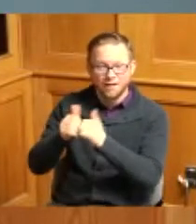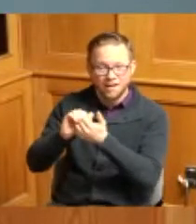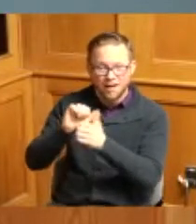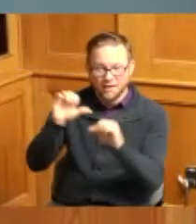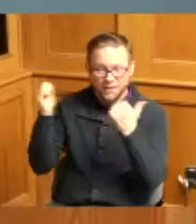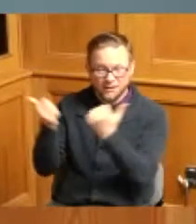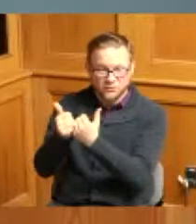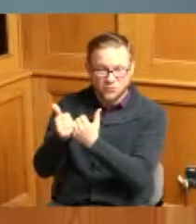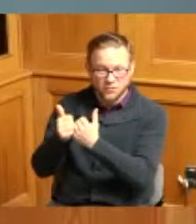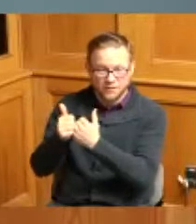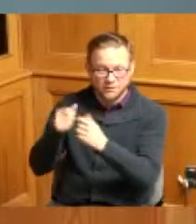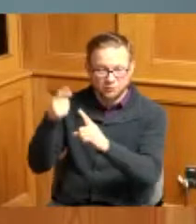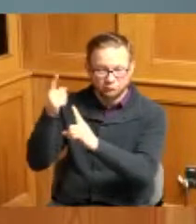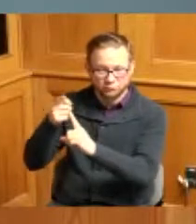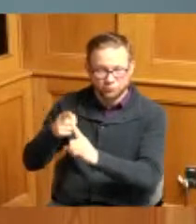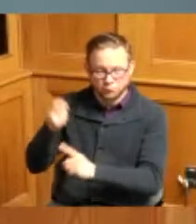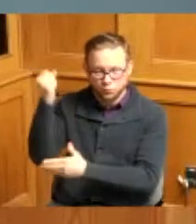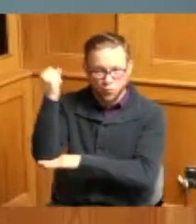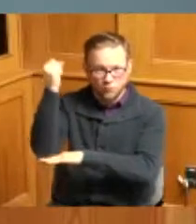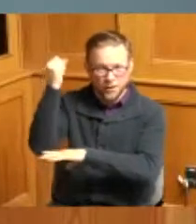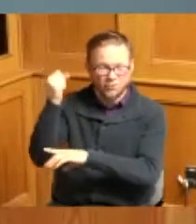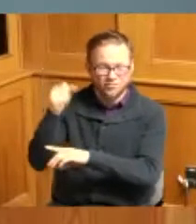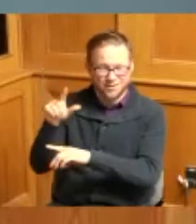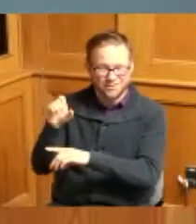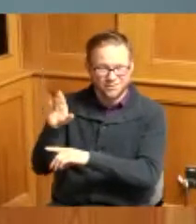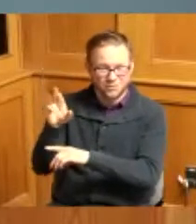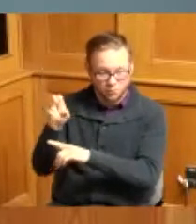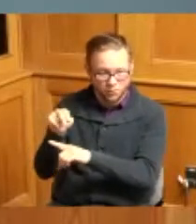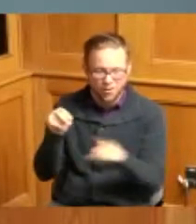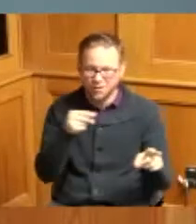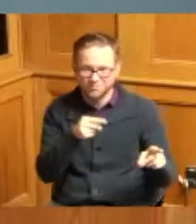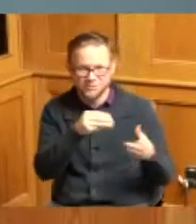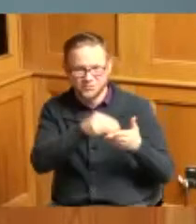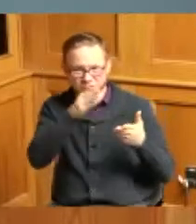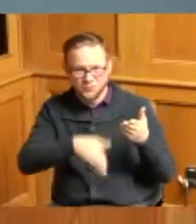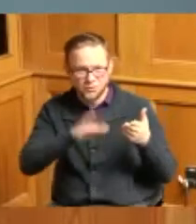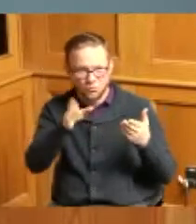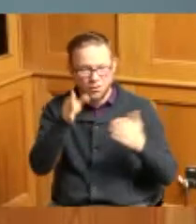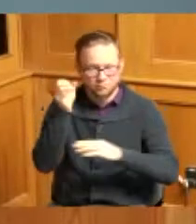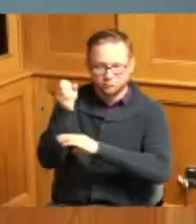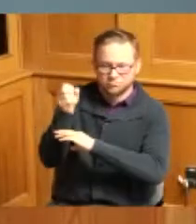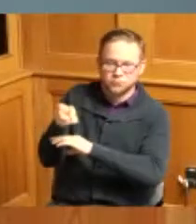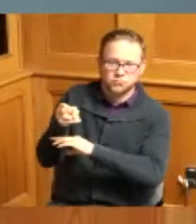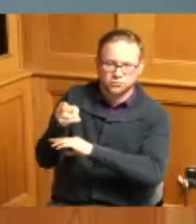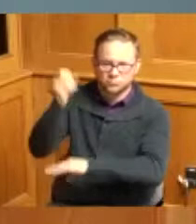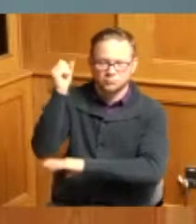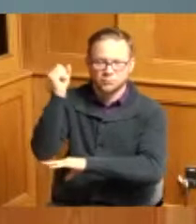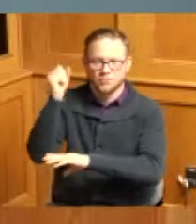he said long ago that we needed to wait when I say he said my Chief of Staff said we needed to